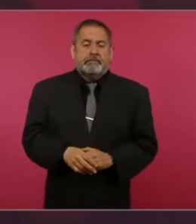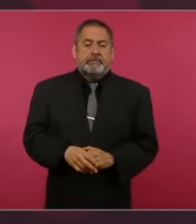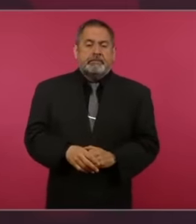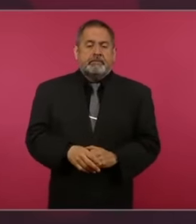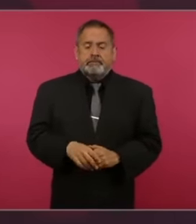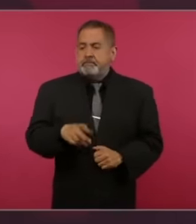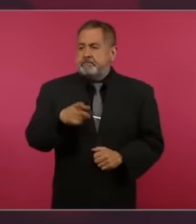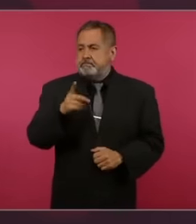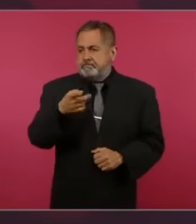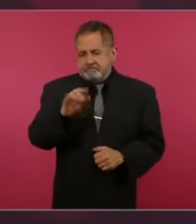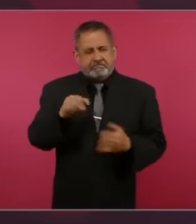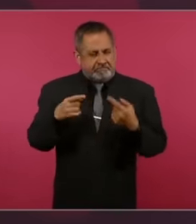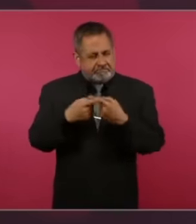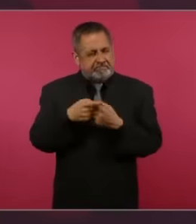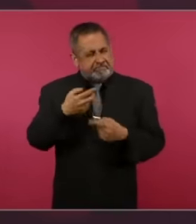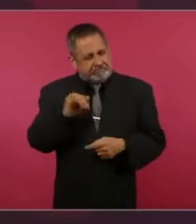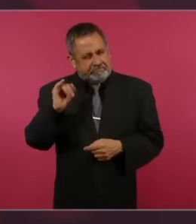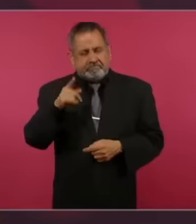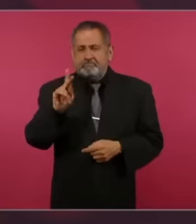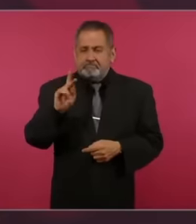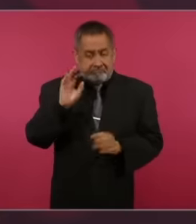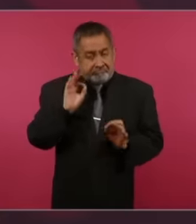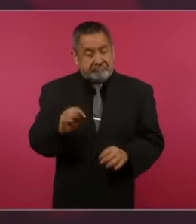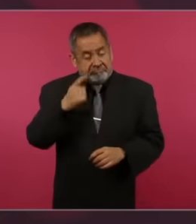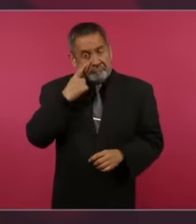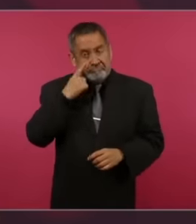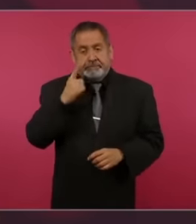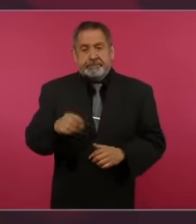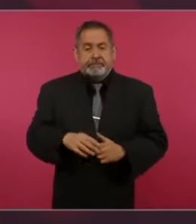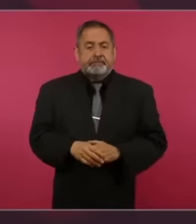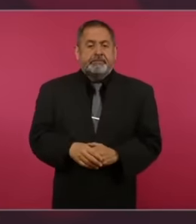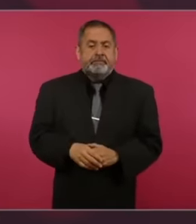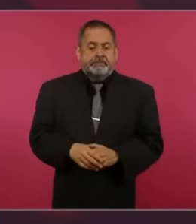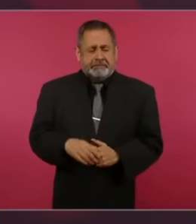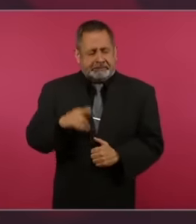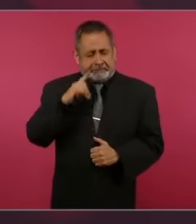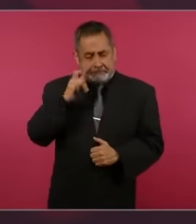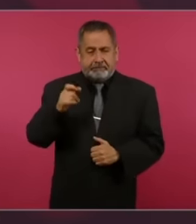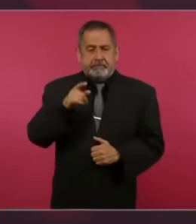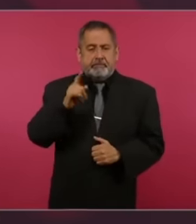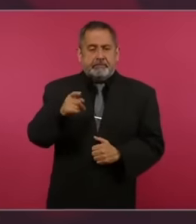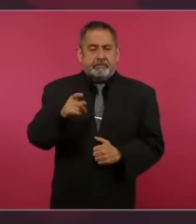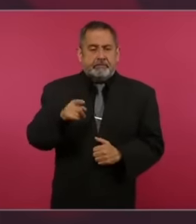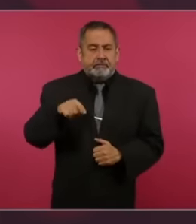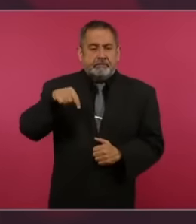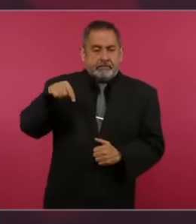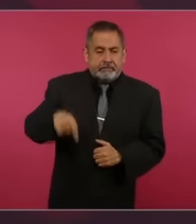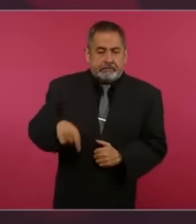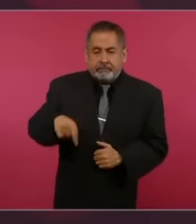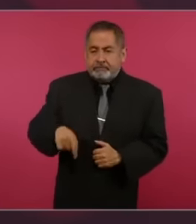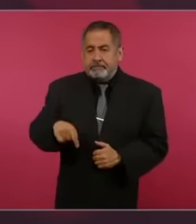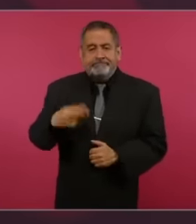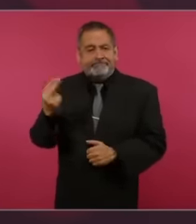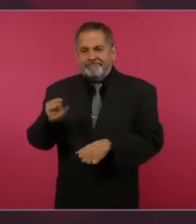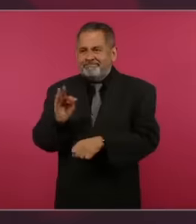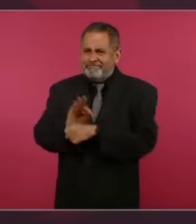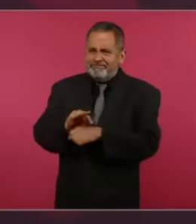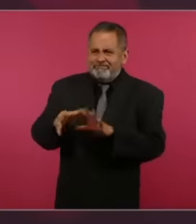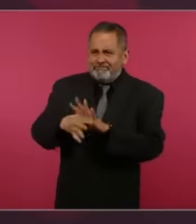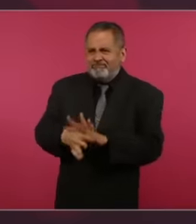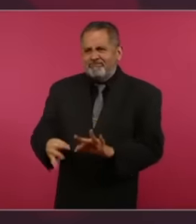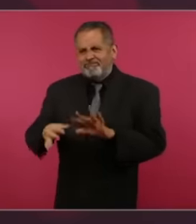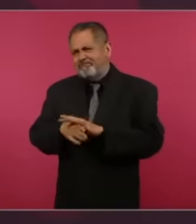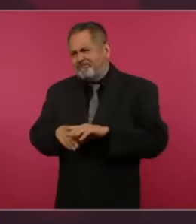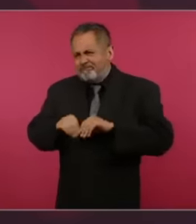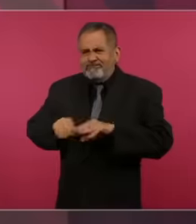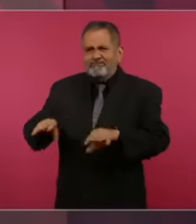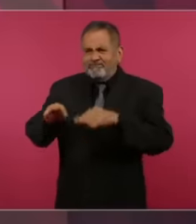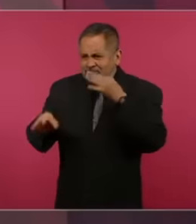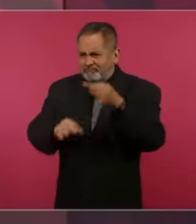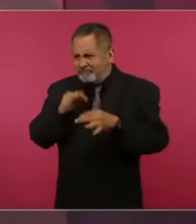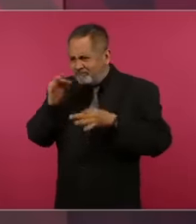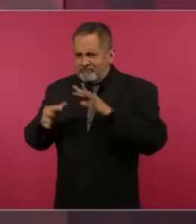contradictory, paradoxical, this is where they need the most protection because it is where they are most